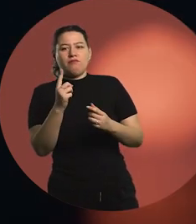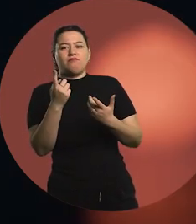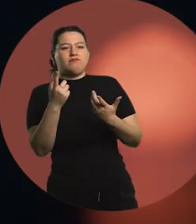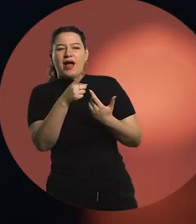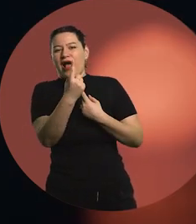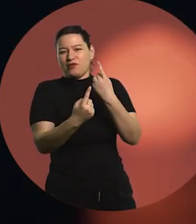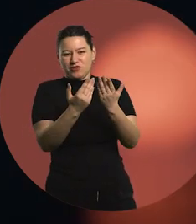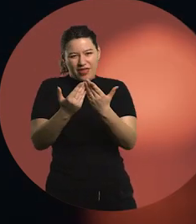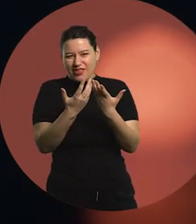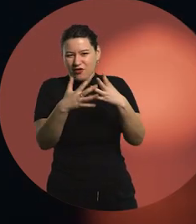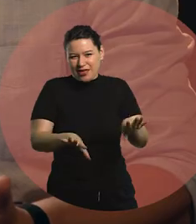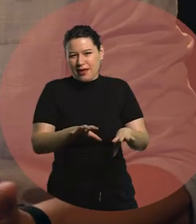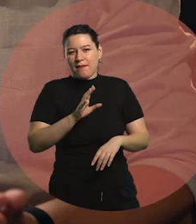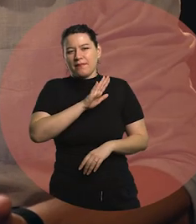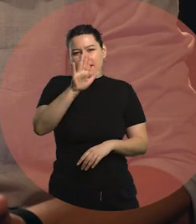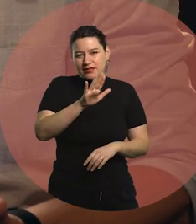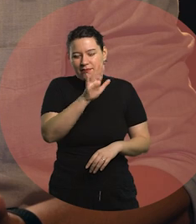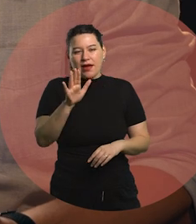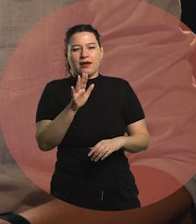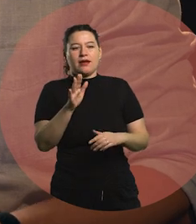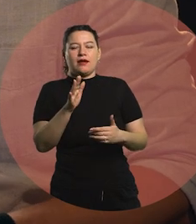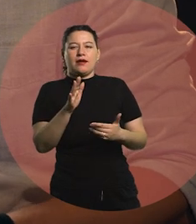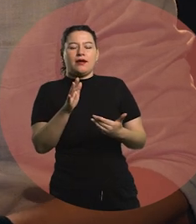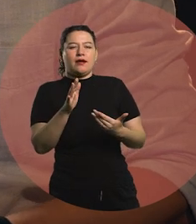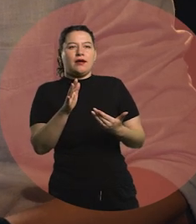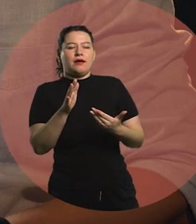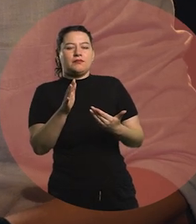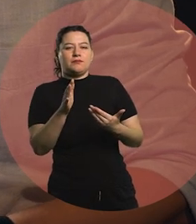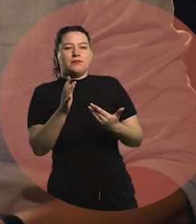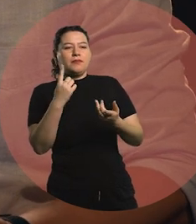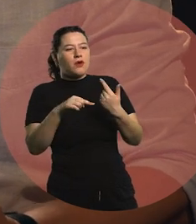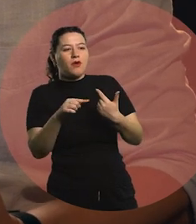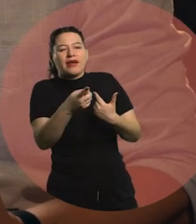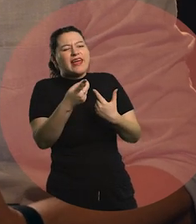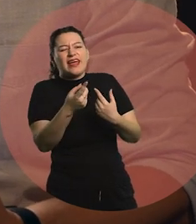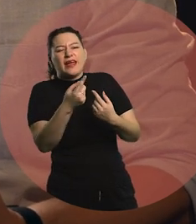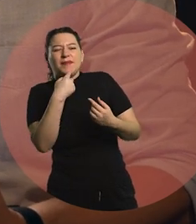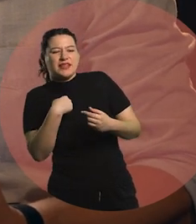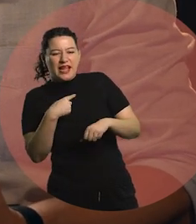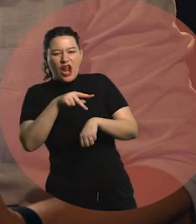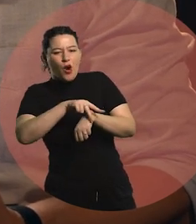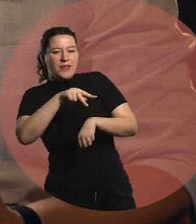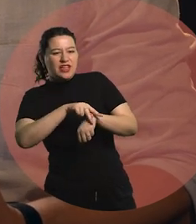but developing in other areas. So what do you recommend to identify what